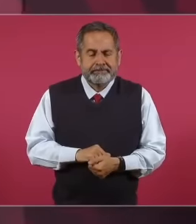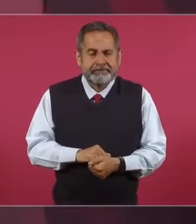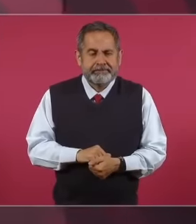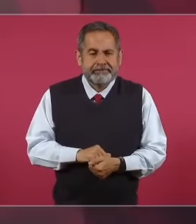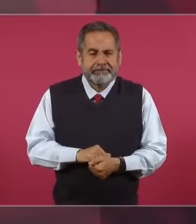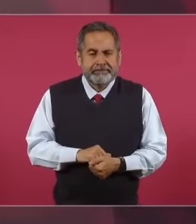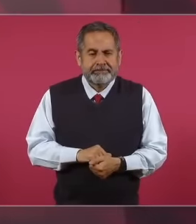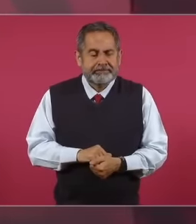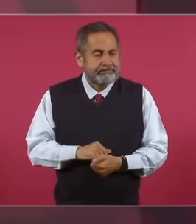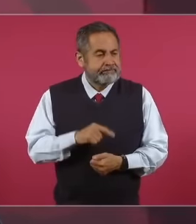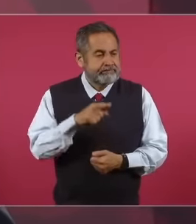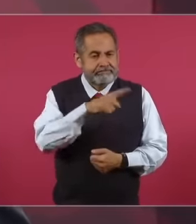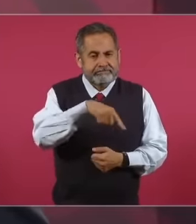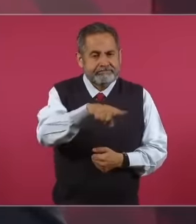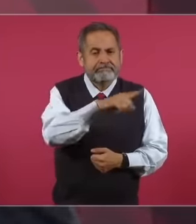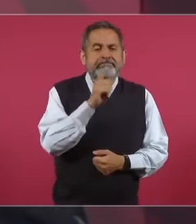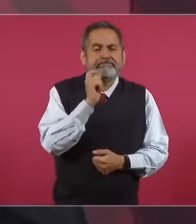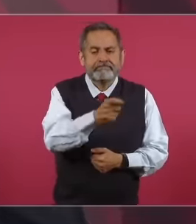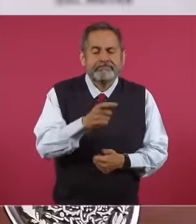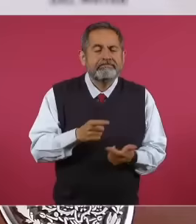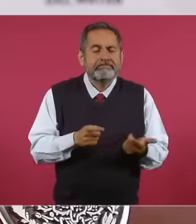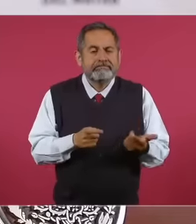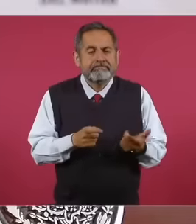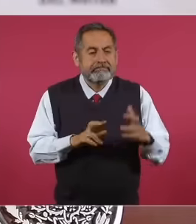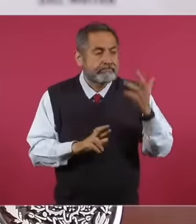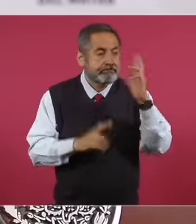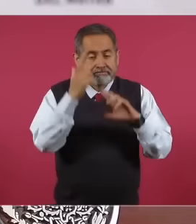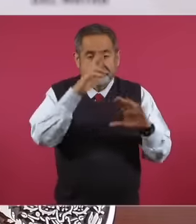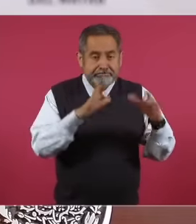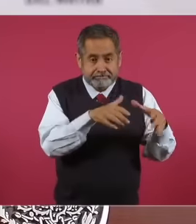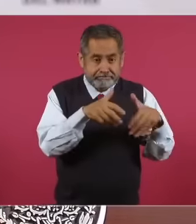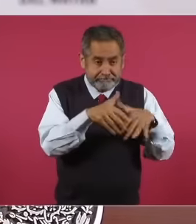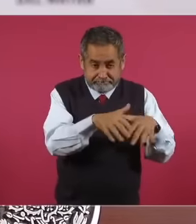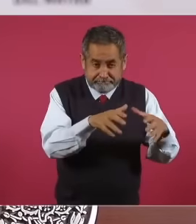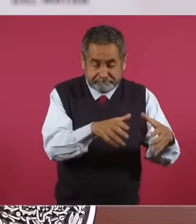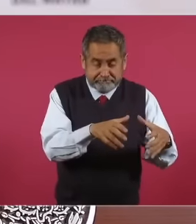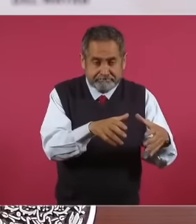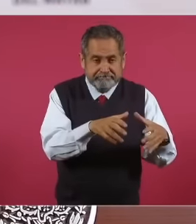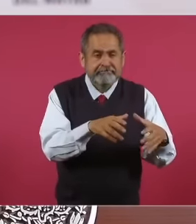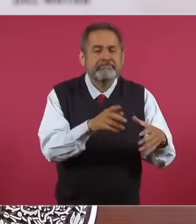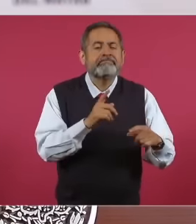serve as